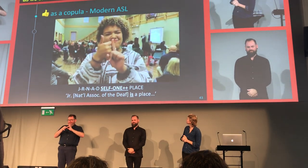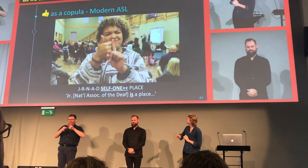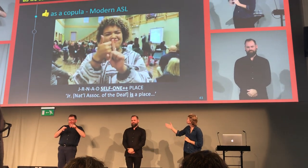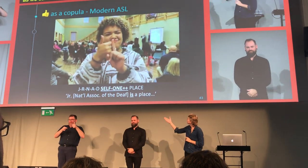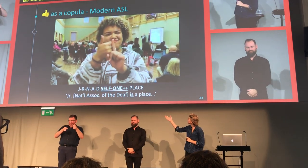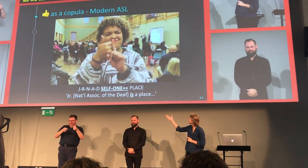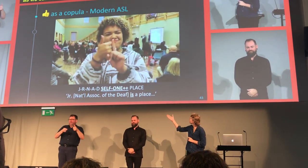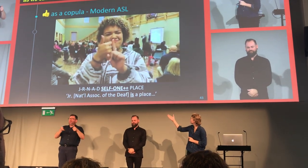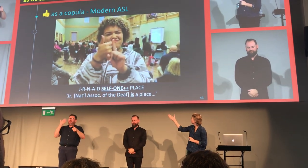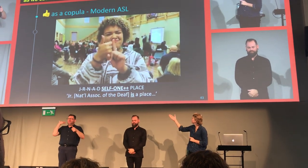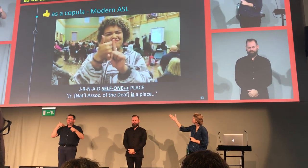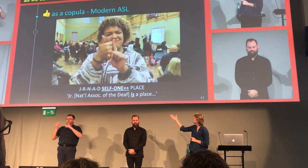Here are some examples.